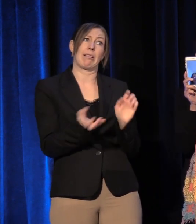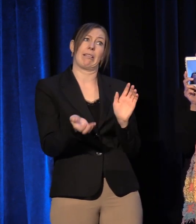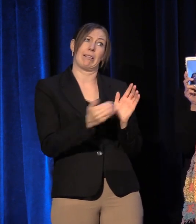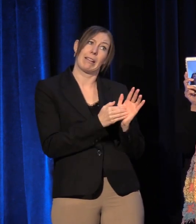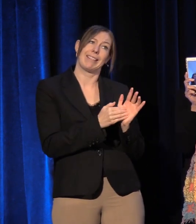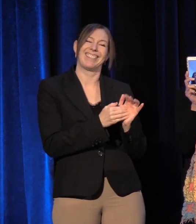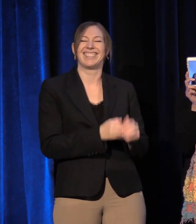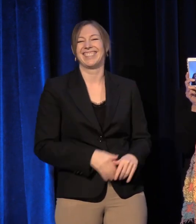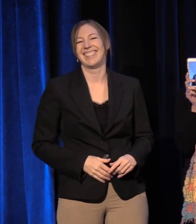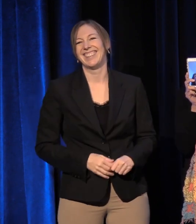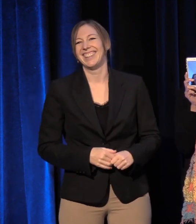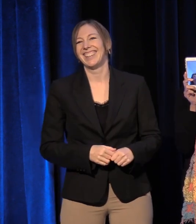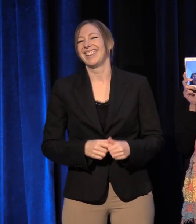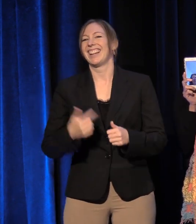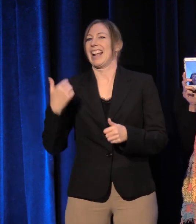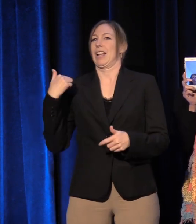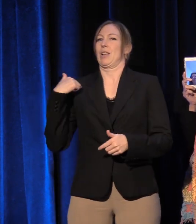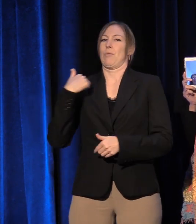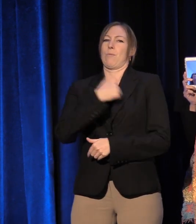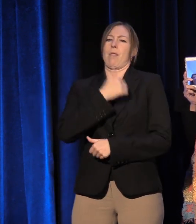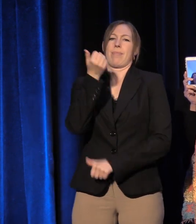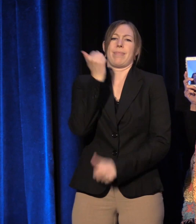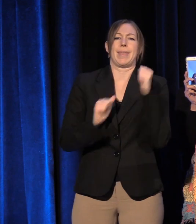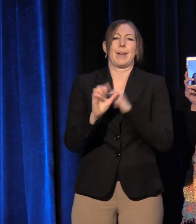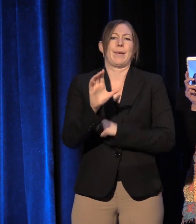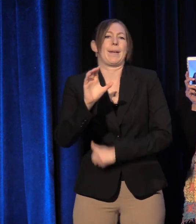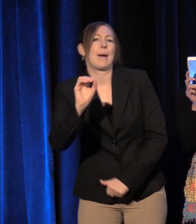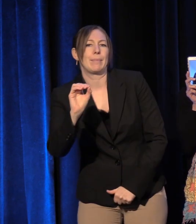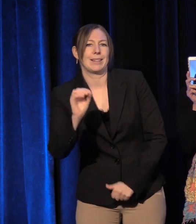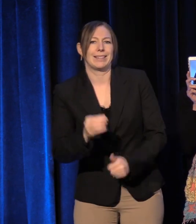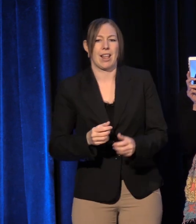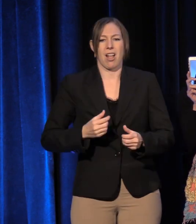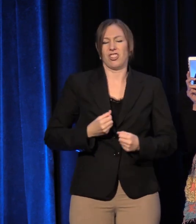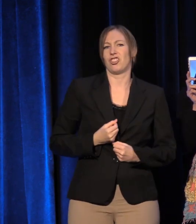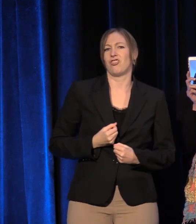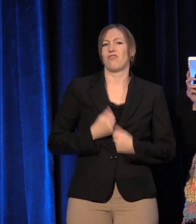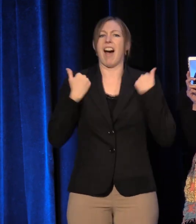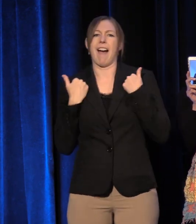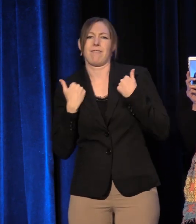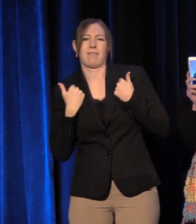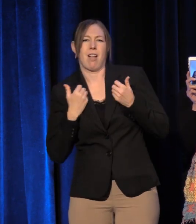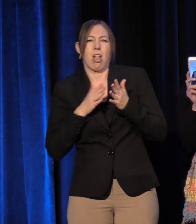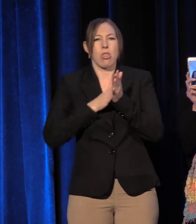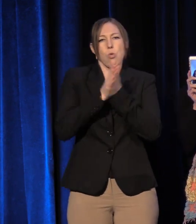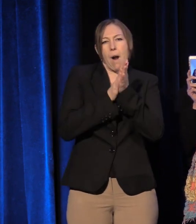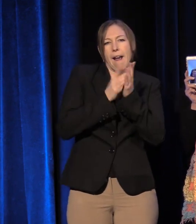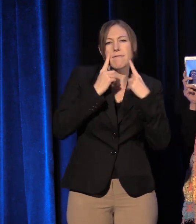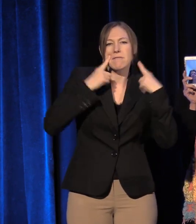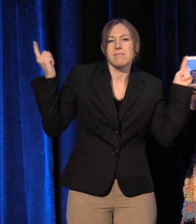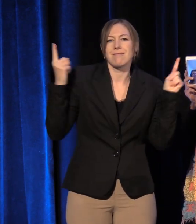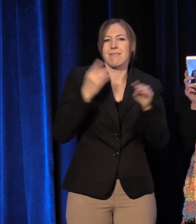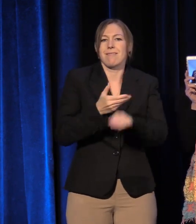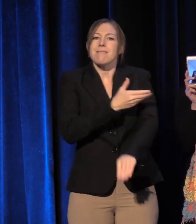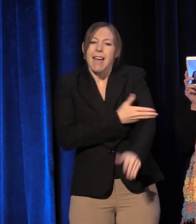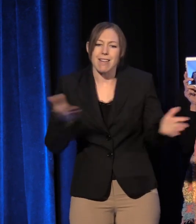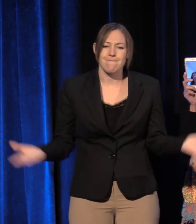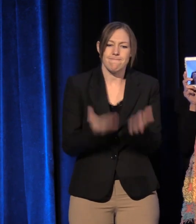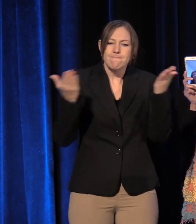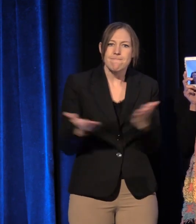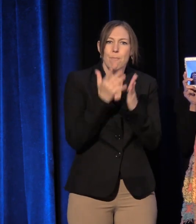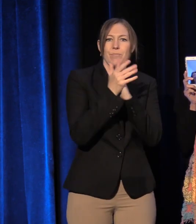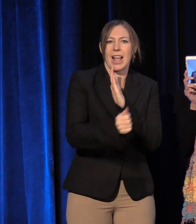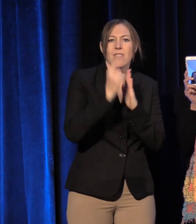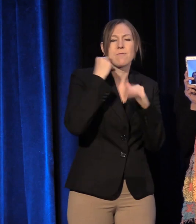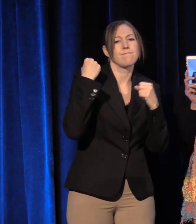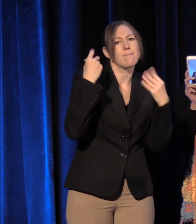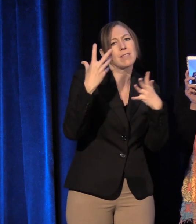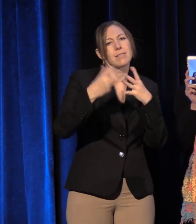We are the theatre companies that have survived, thrived, and nurtured talent for decades, and the gatherings, coalitions, and visionaries yet to come.